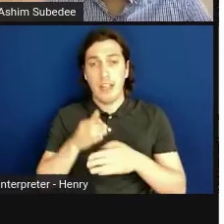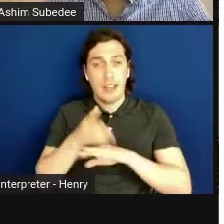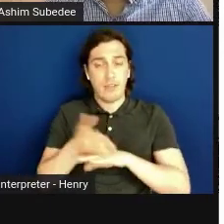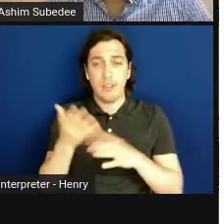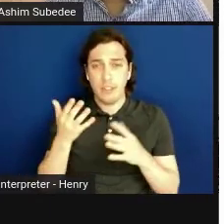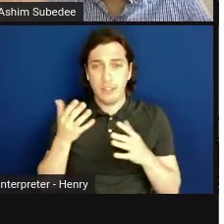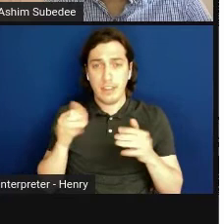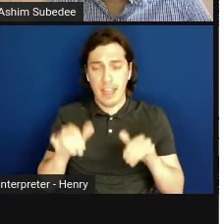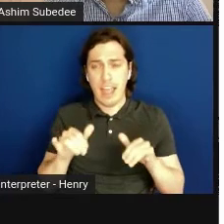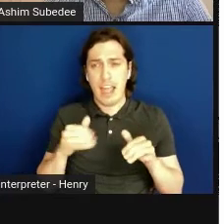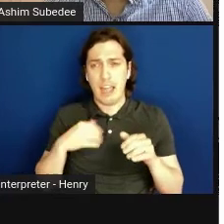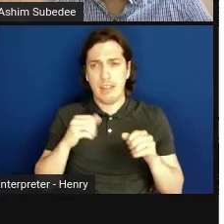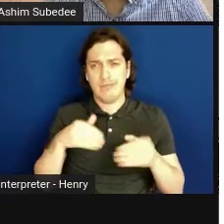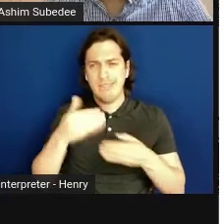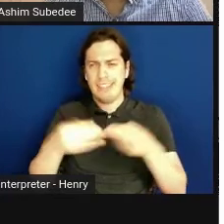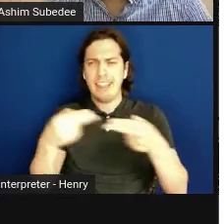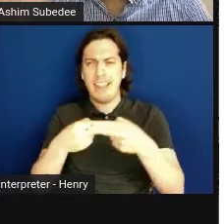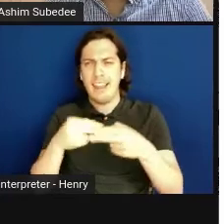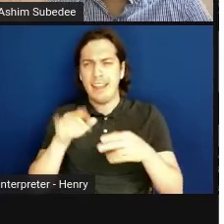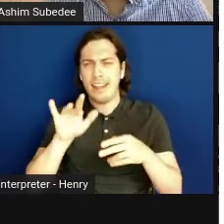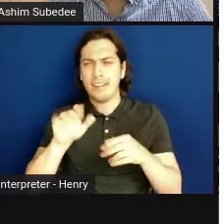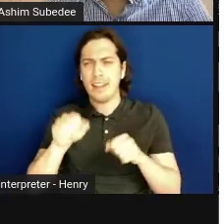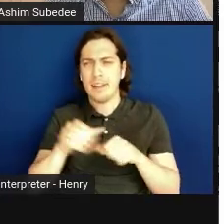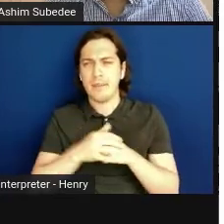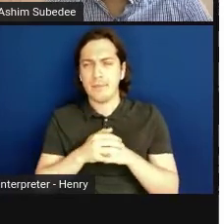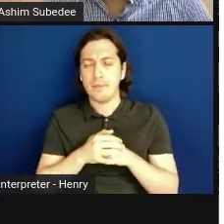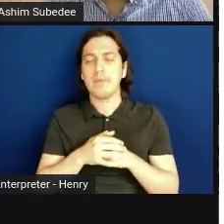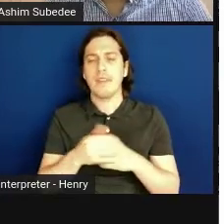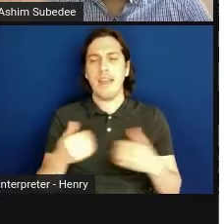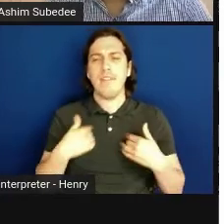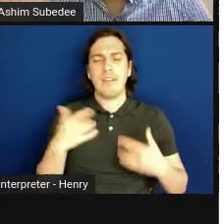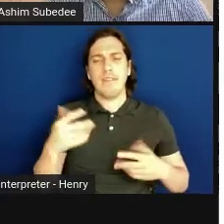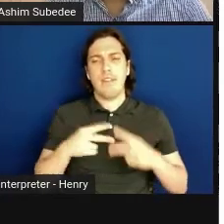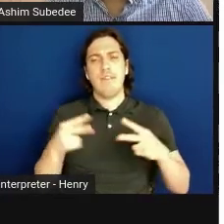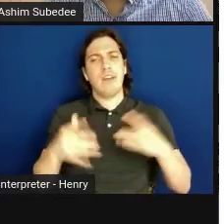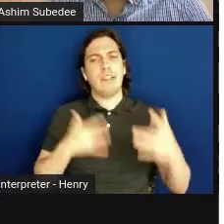if we could go to the next slide, please. We have a very exciting panel today.